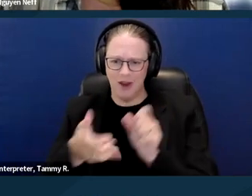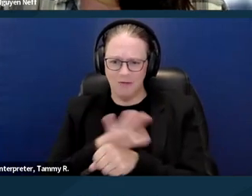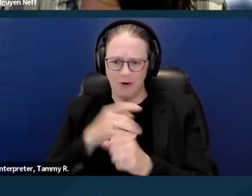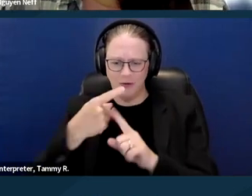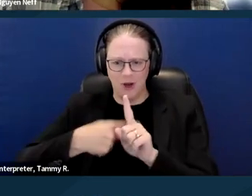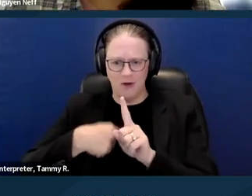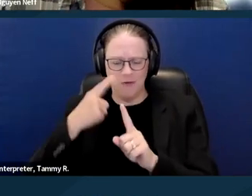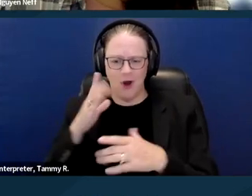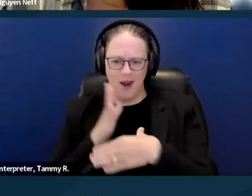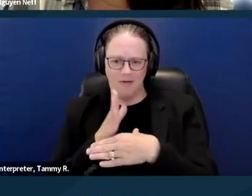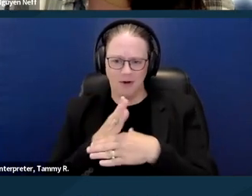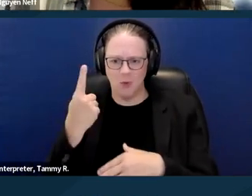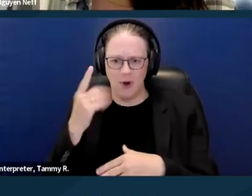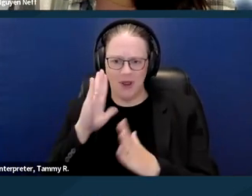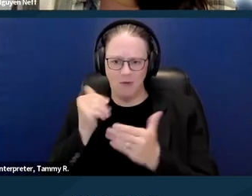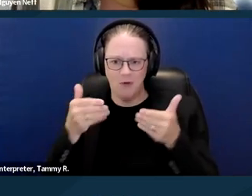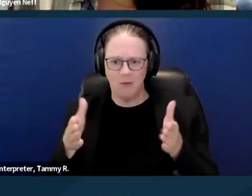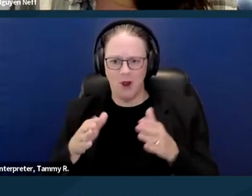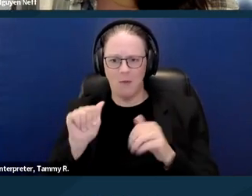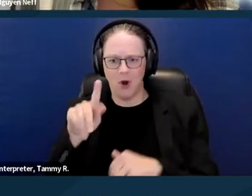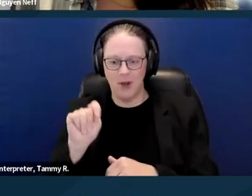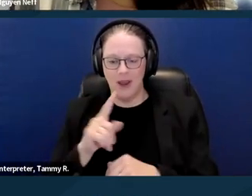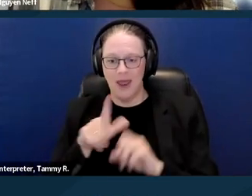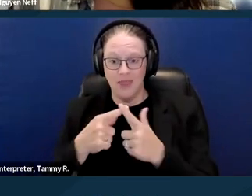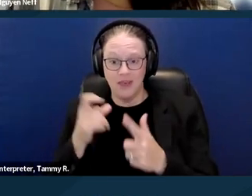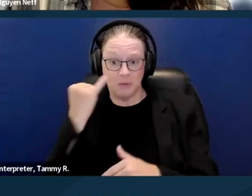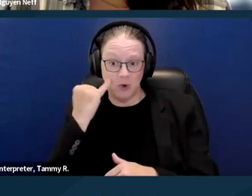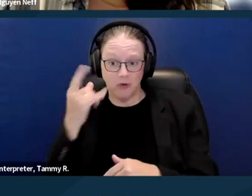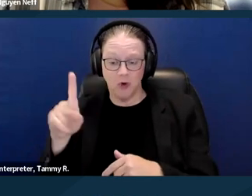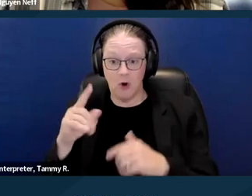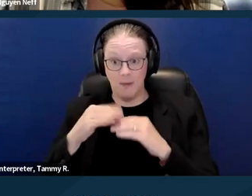and that is compounded when you are paid sub minimum wages as a person with disability.